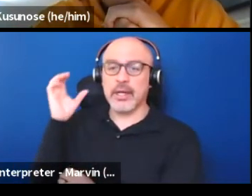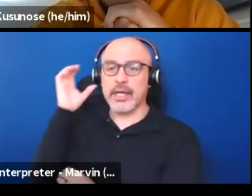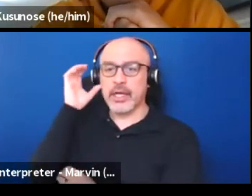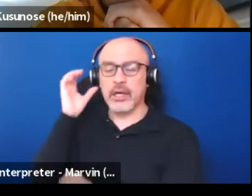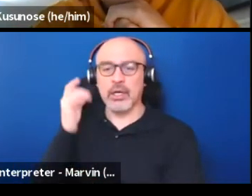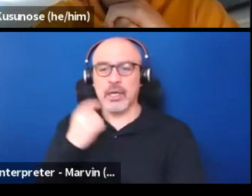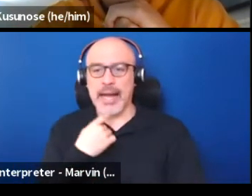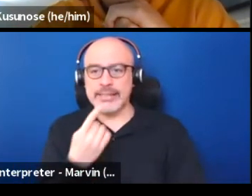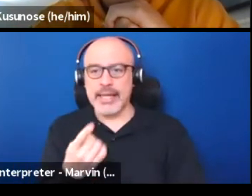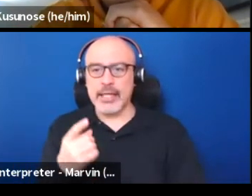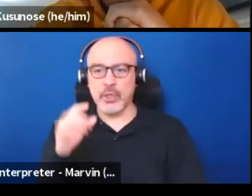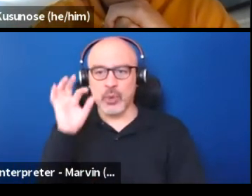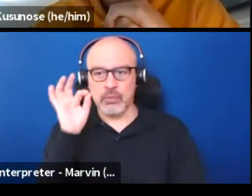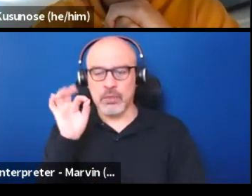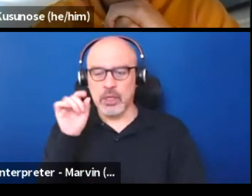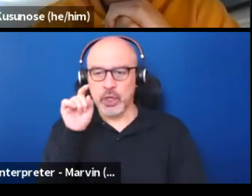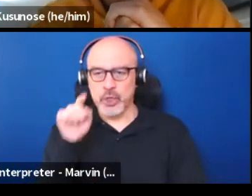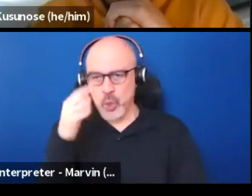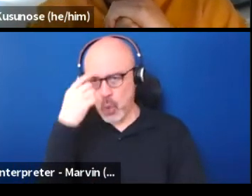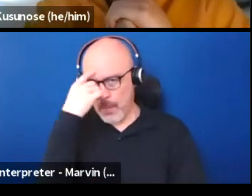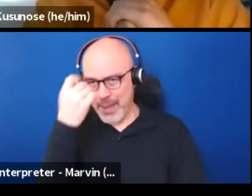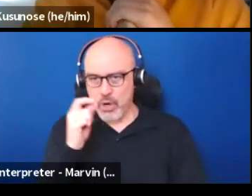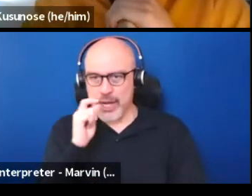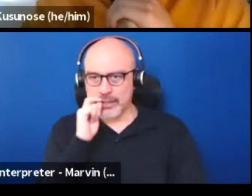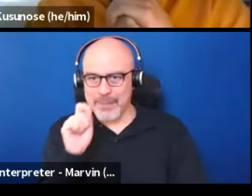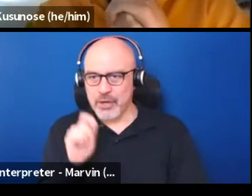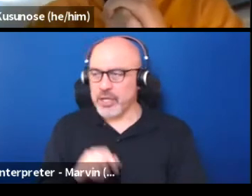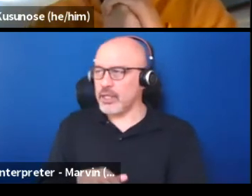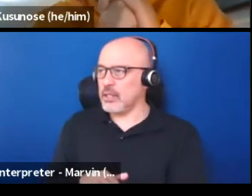you memorize it. Or you understand it.